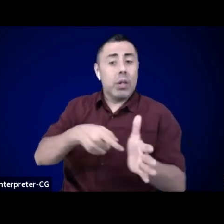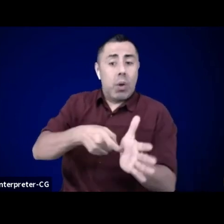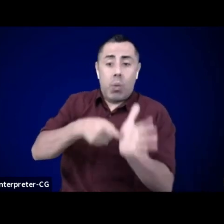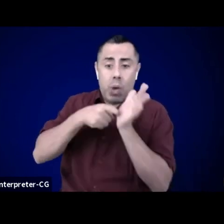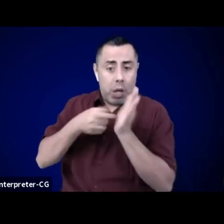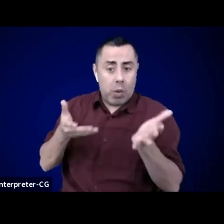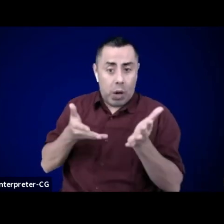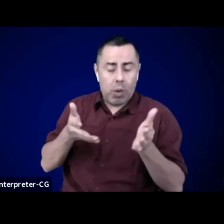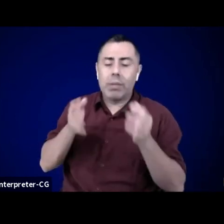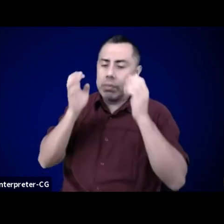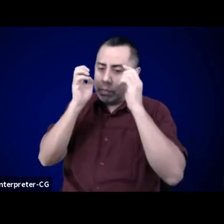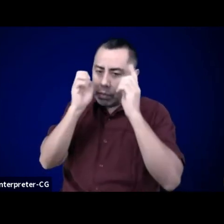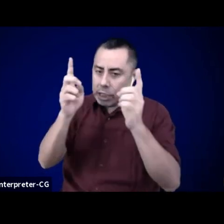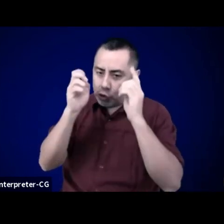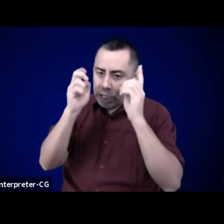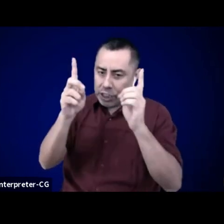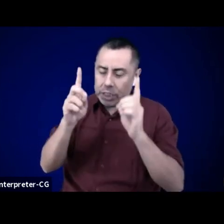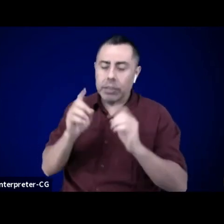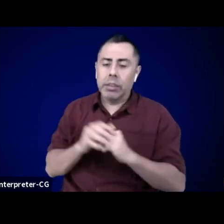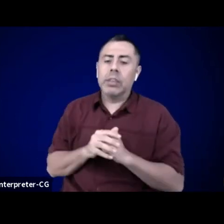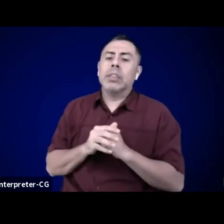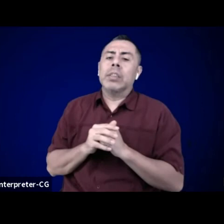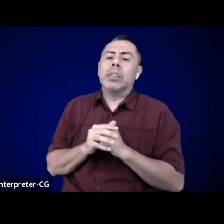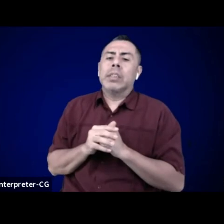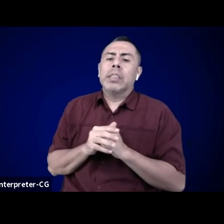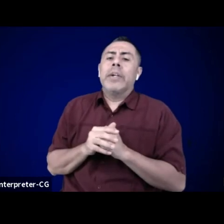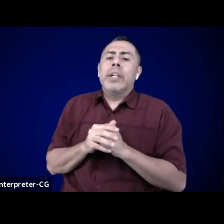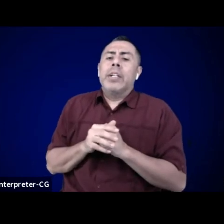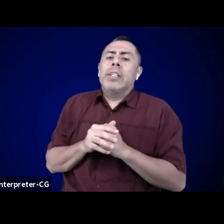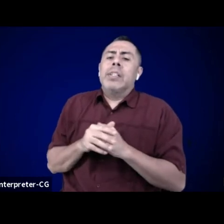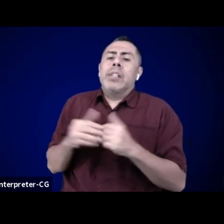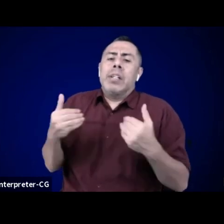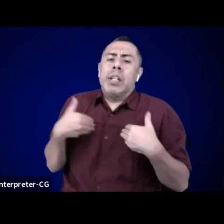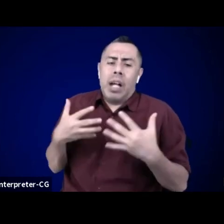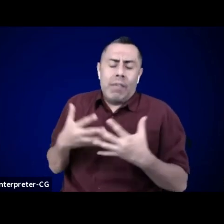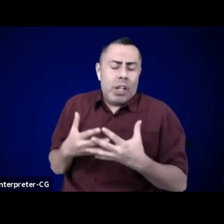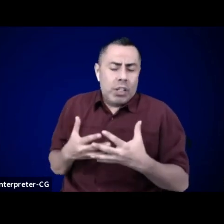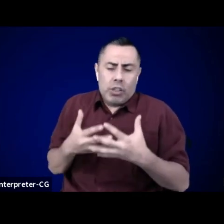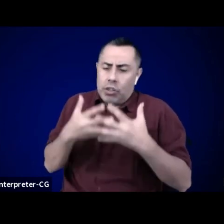In fact, as the status quo, we may even get rewarded for doing so.